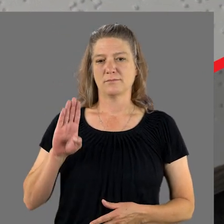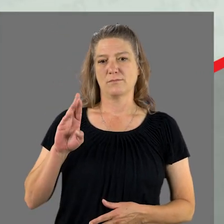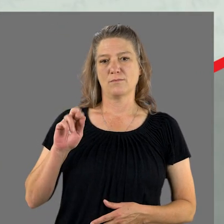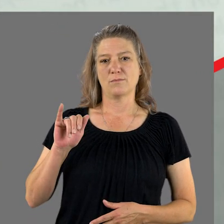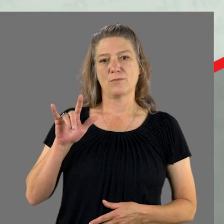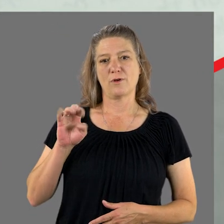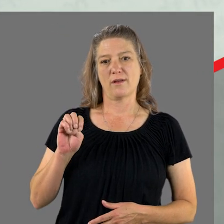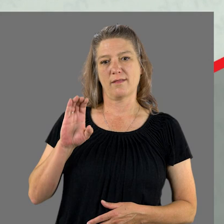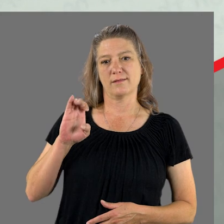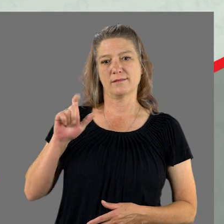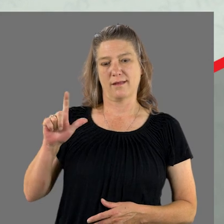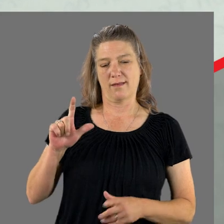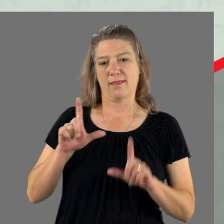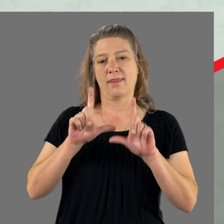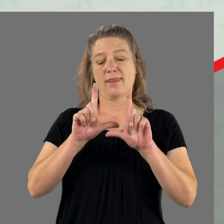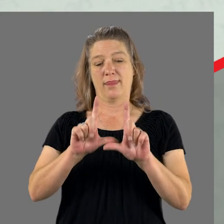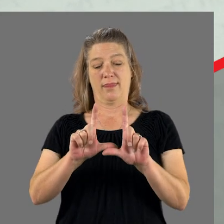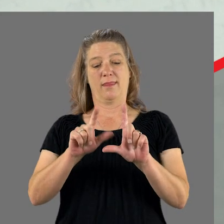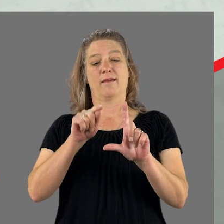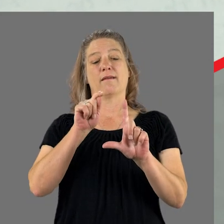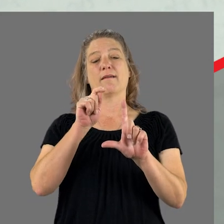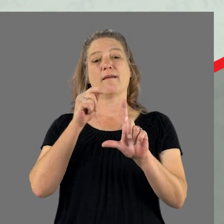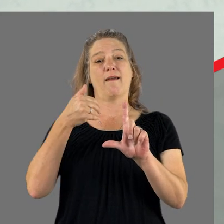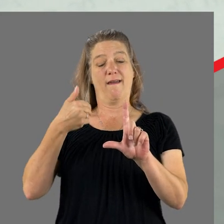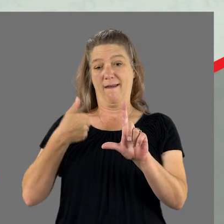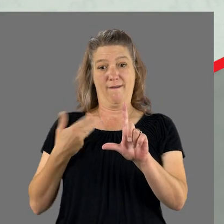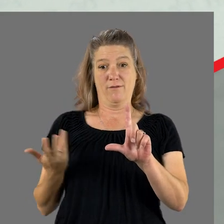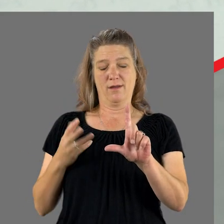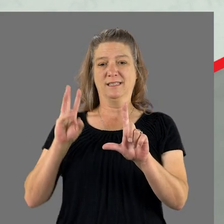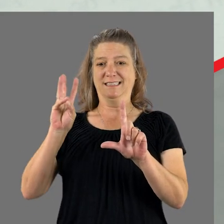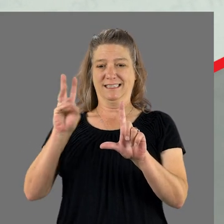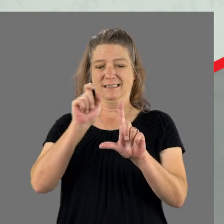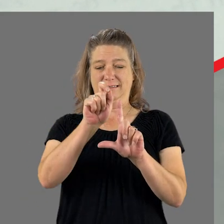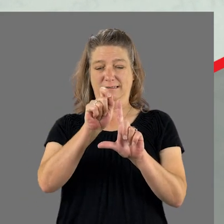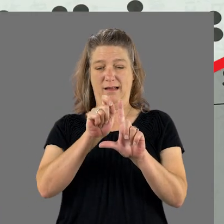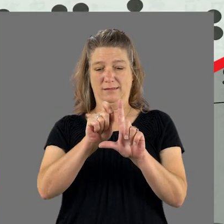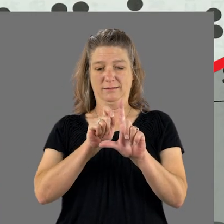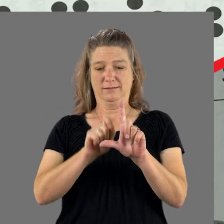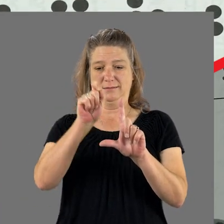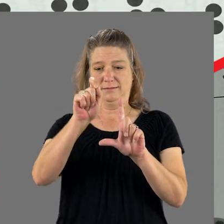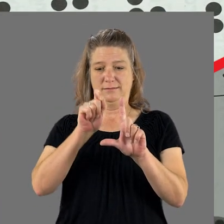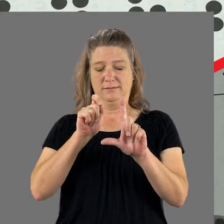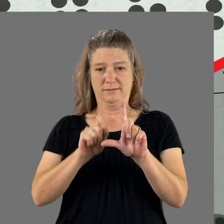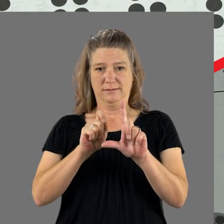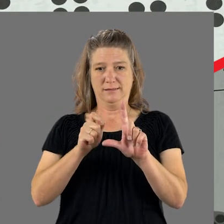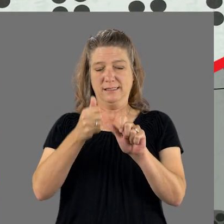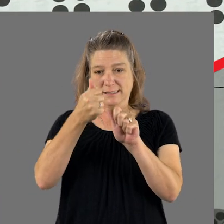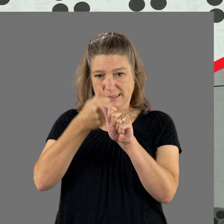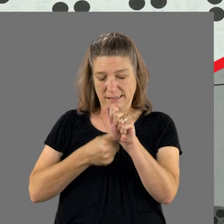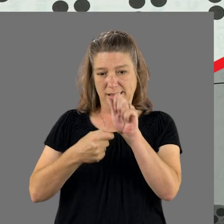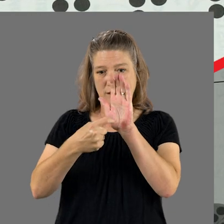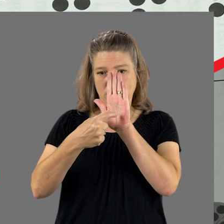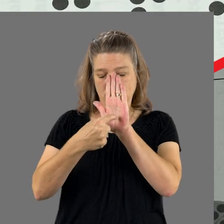A braille cell is made up of six dots. Every symbol is made out of